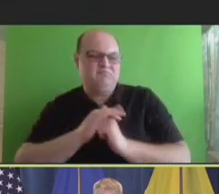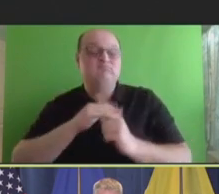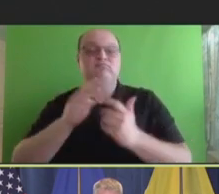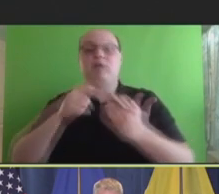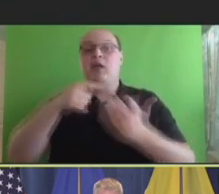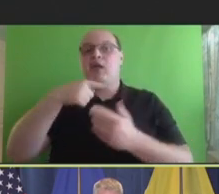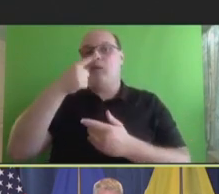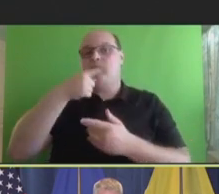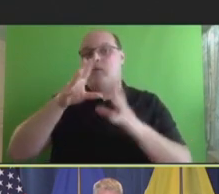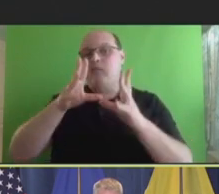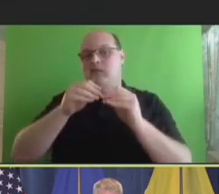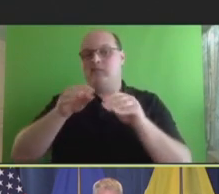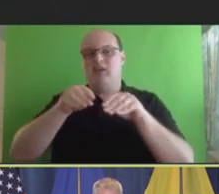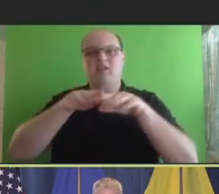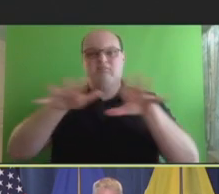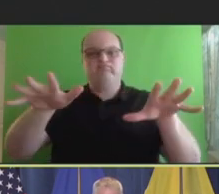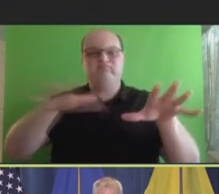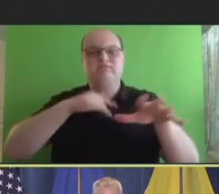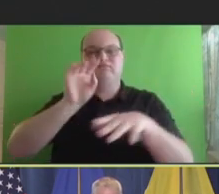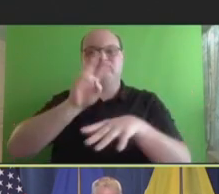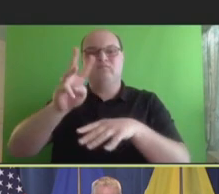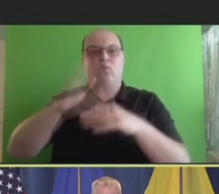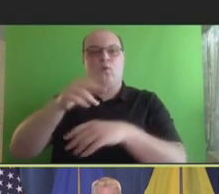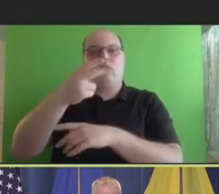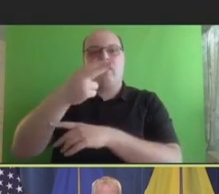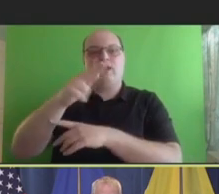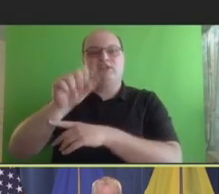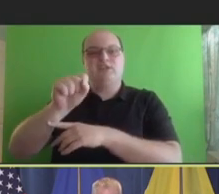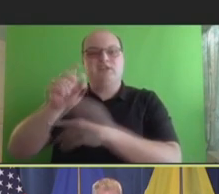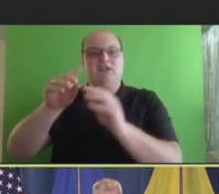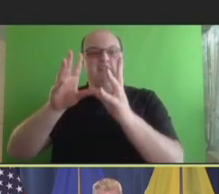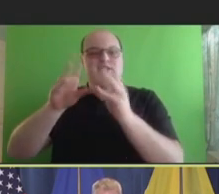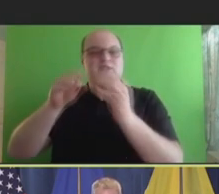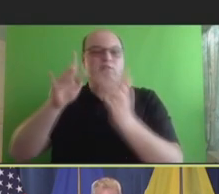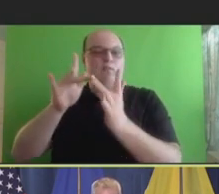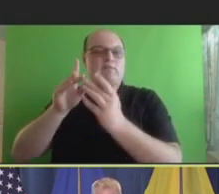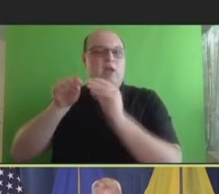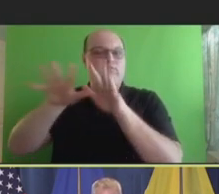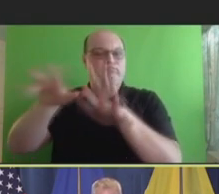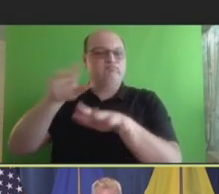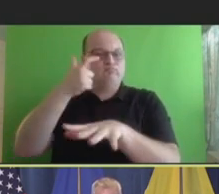meeting, and it's being webcasted on the HHS website. The NVAC team has arranged for sign